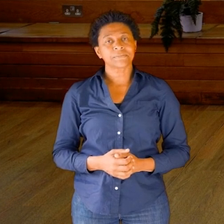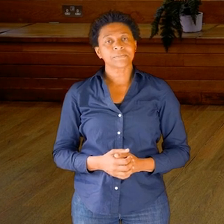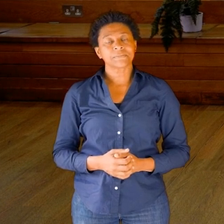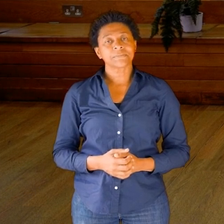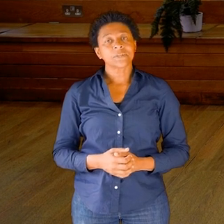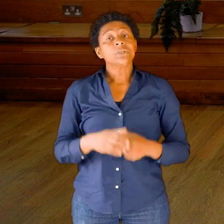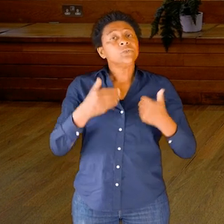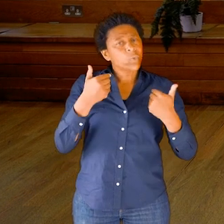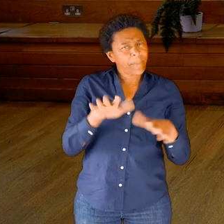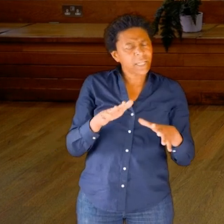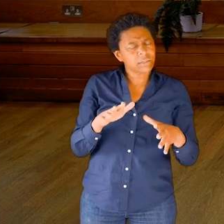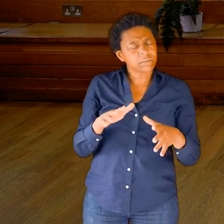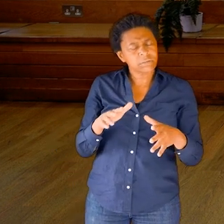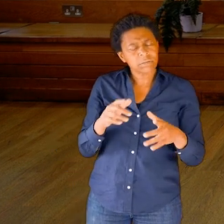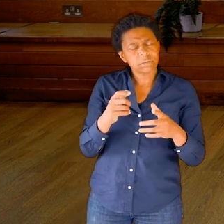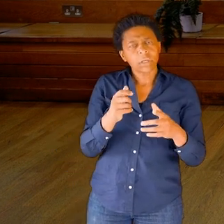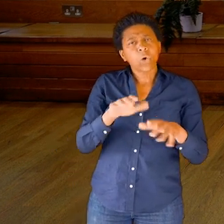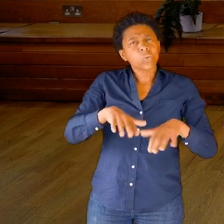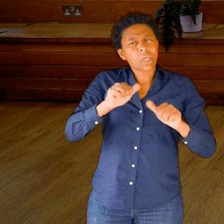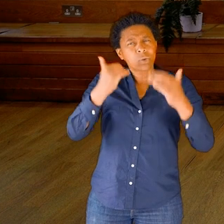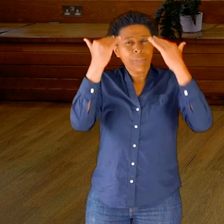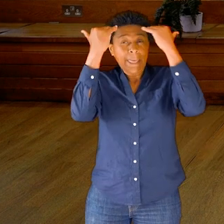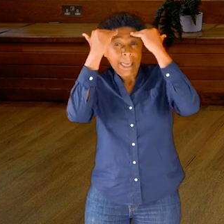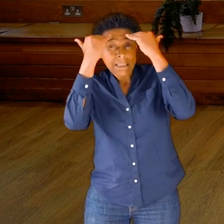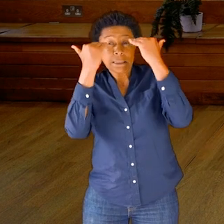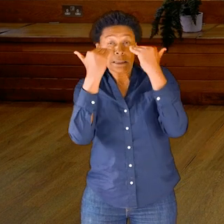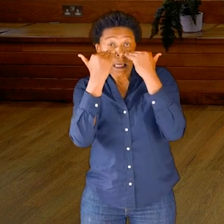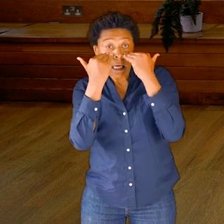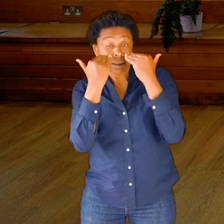So you—we have kind of taken a journey from the head down into the